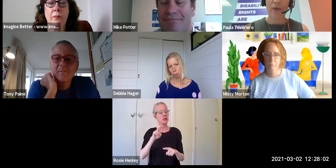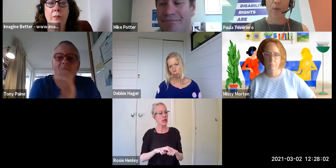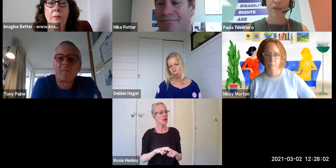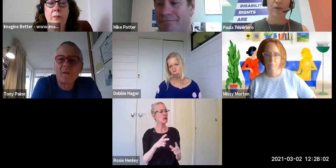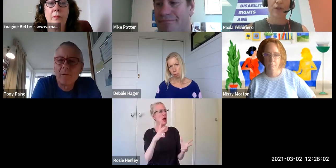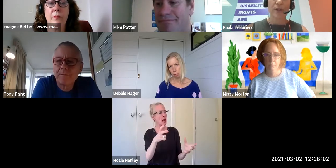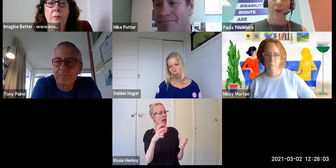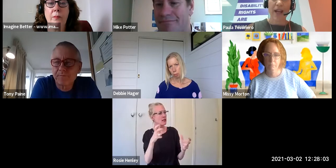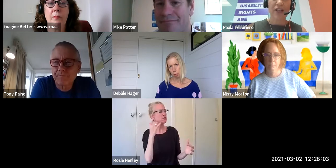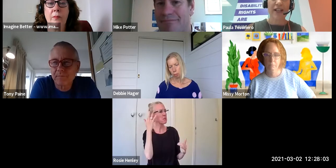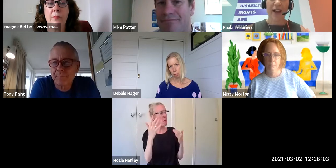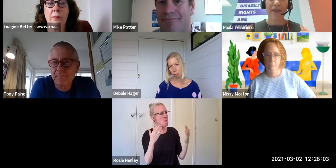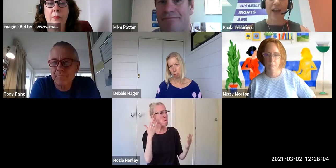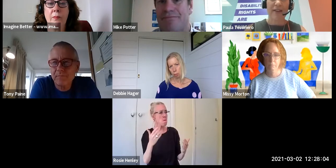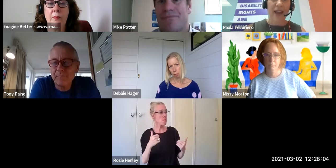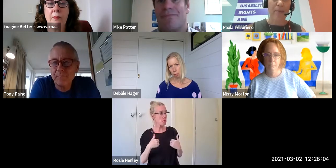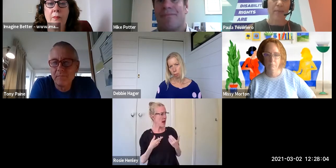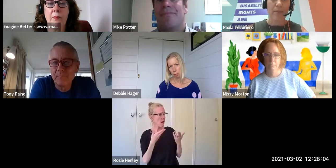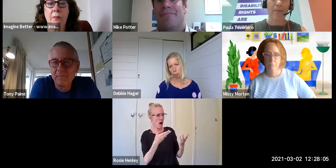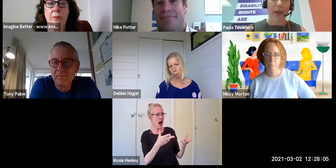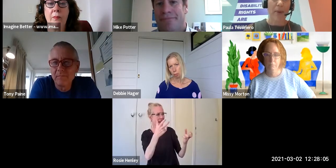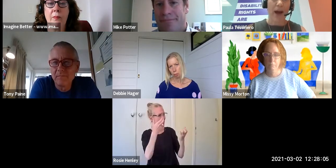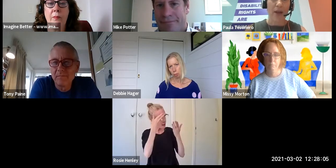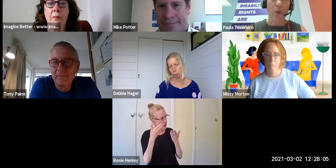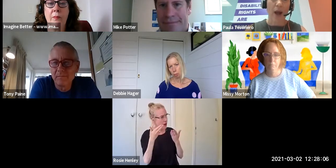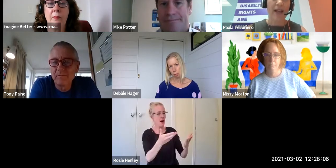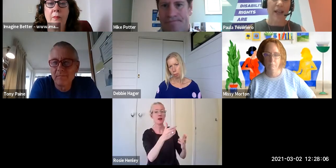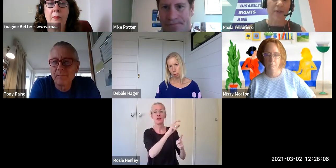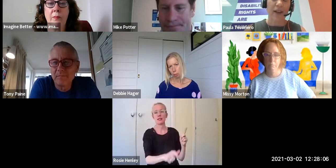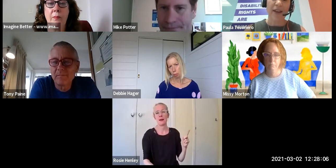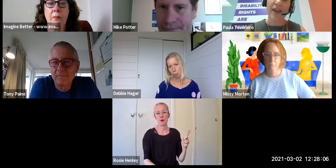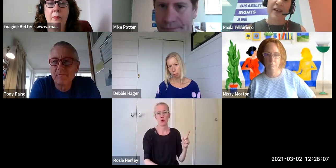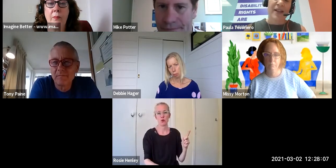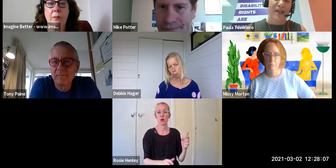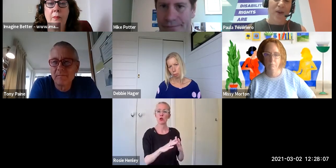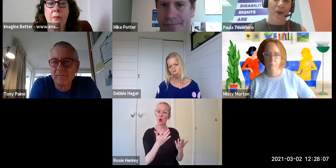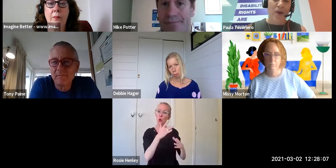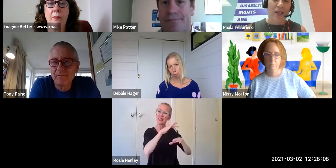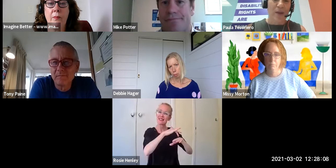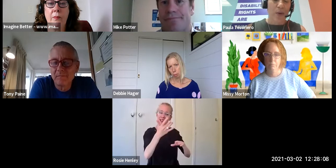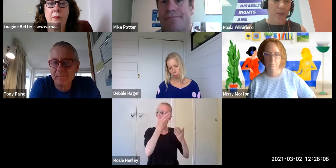Having all the solutions but actually navigating that path quite carefully so I wanted to pick